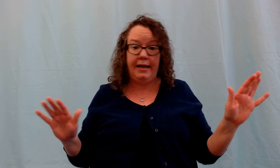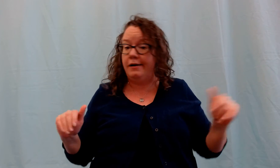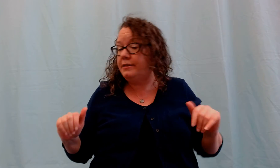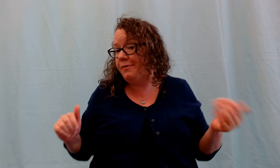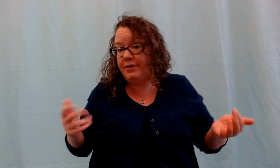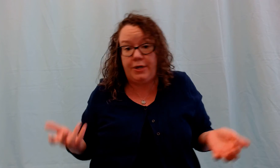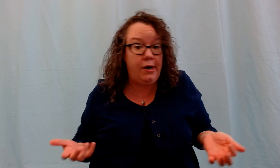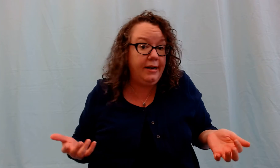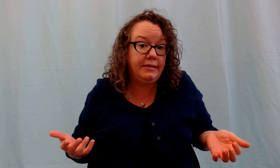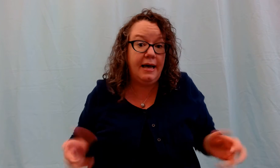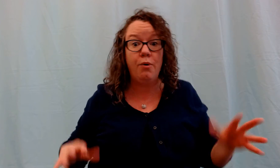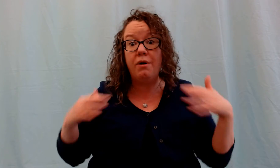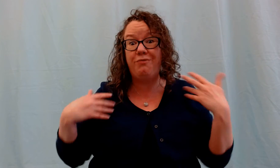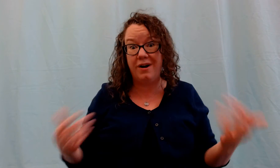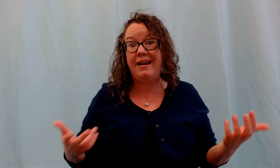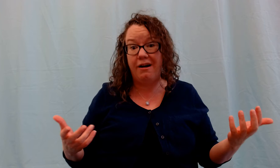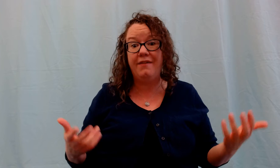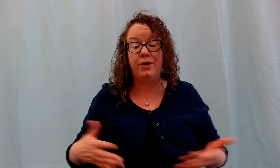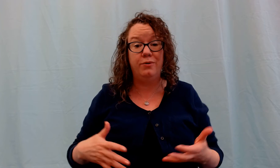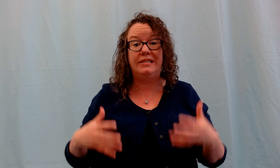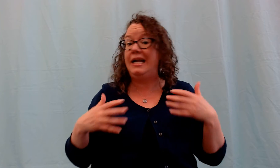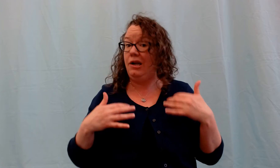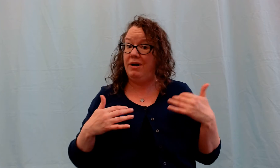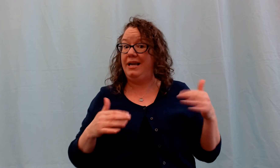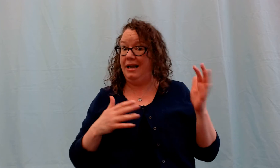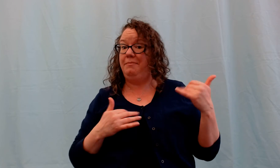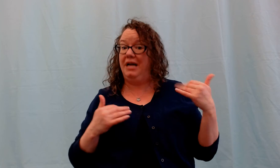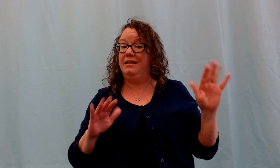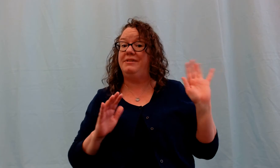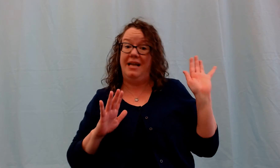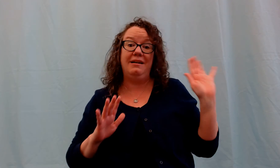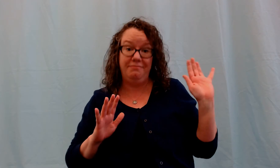the air -- some of us aren't into that -- or if we're a caregiver who is like 'no I'm not lifting that